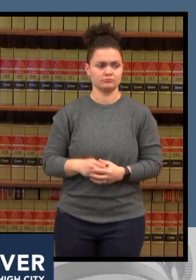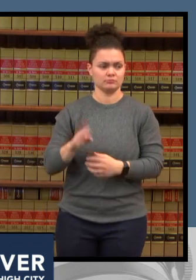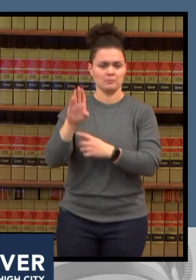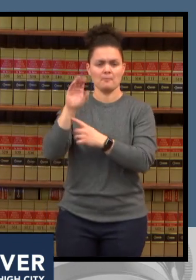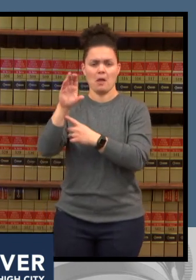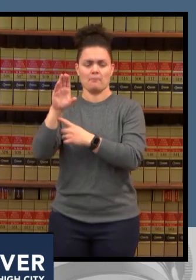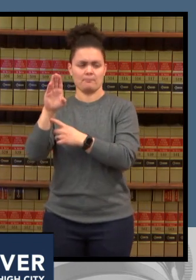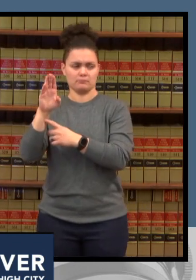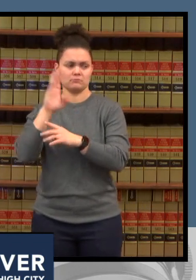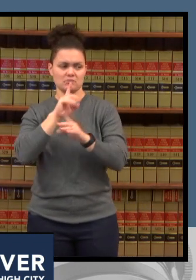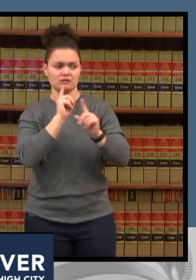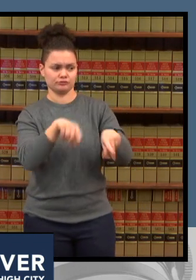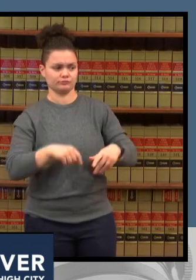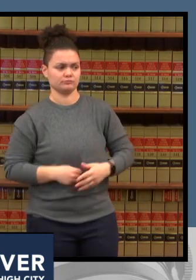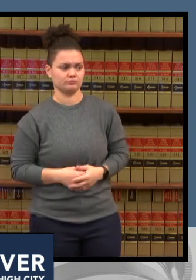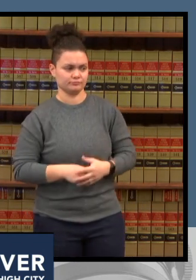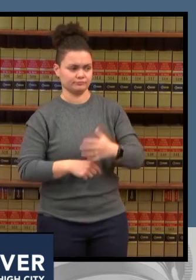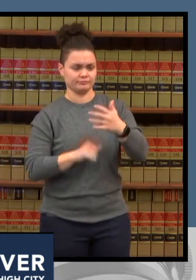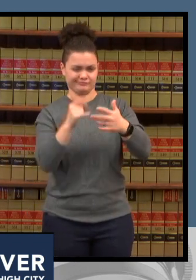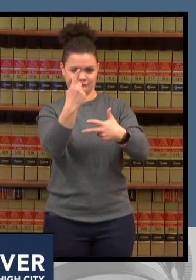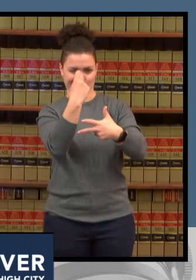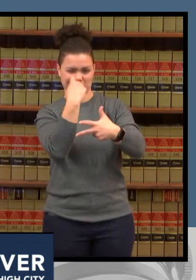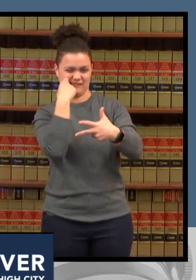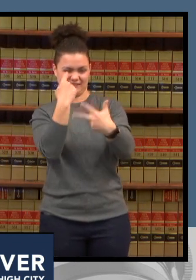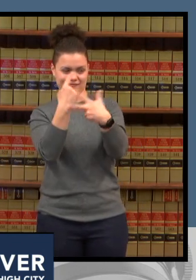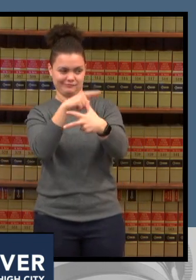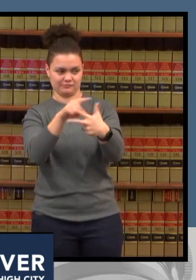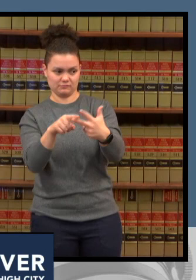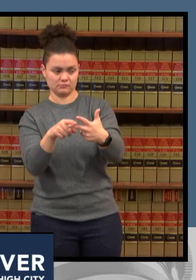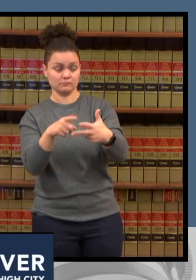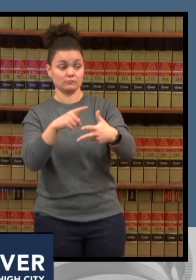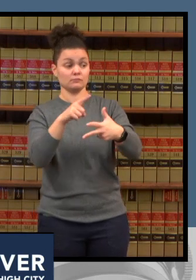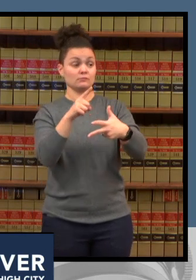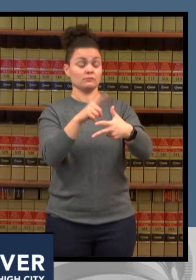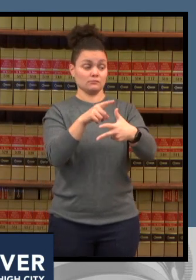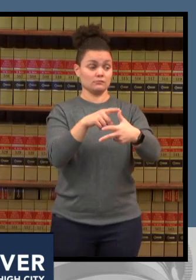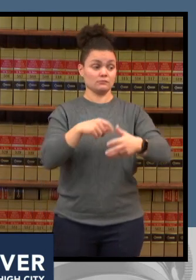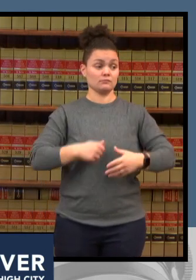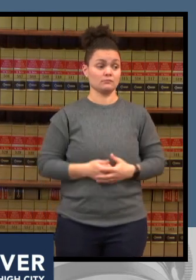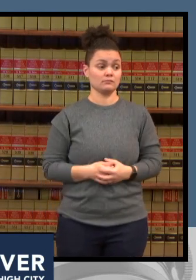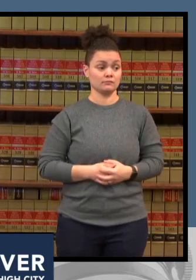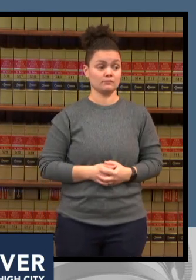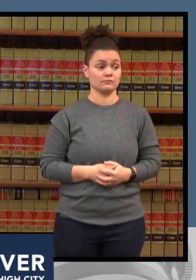uh certainly fluctuates but i i think that's pretty accurate it's in the uh low to mid 20s